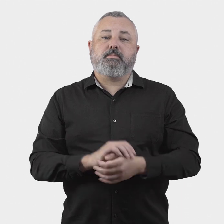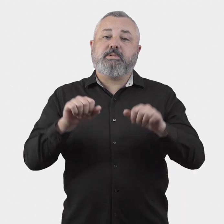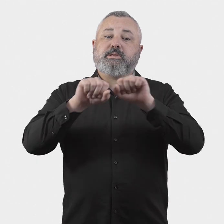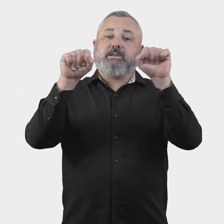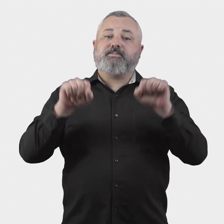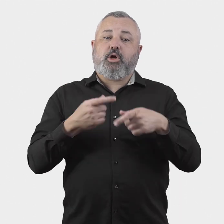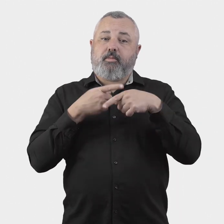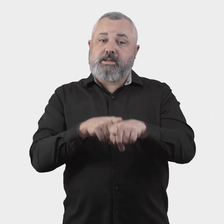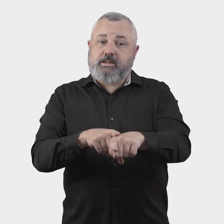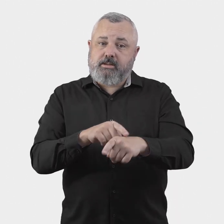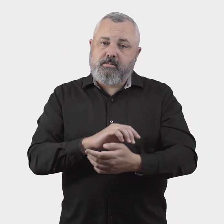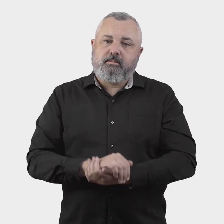Scheme compliance